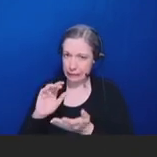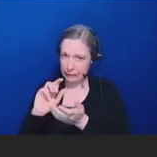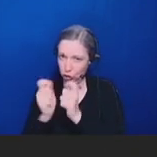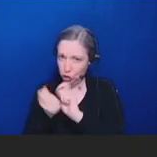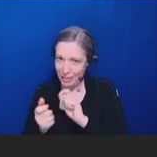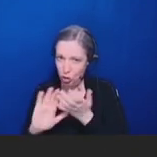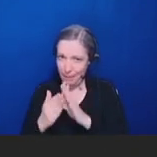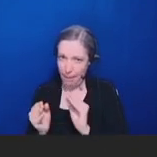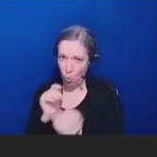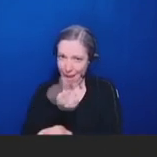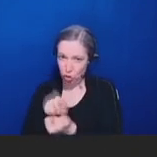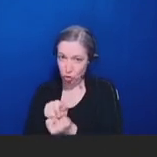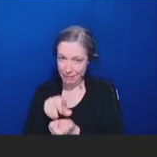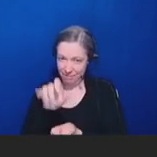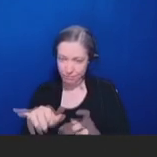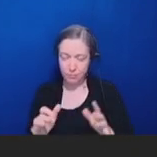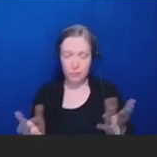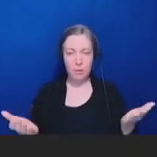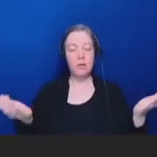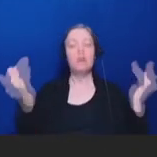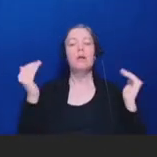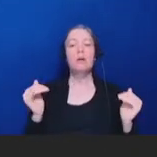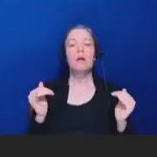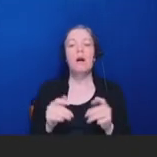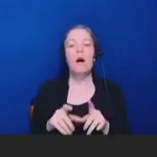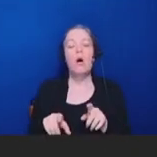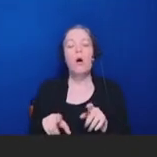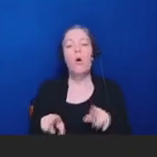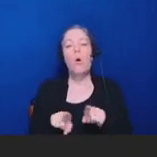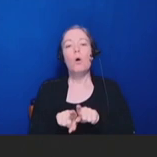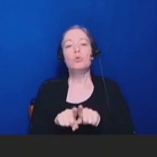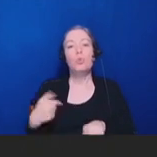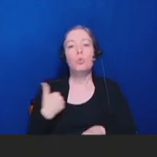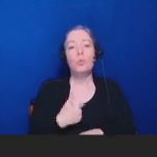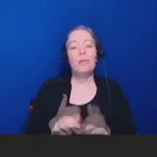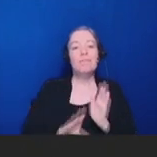Foundation to help us develop a long-term strategy to deal with this issue. We expect